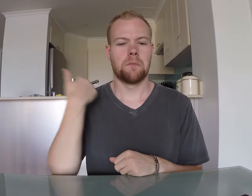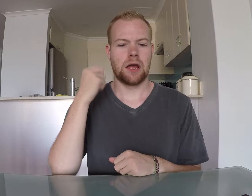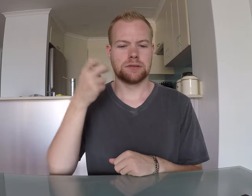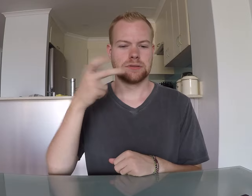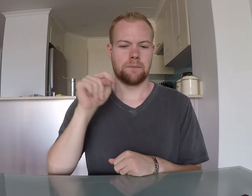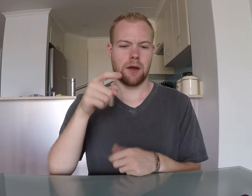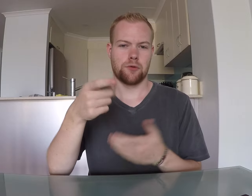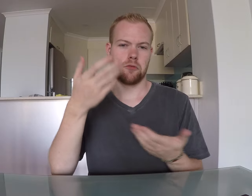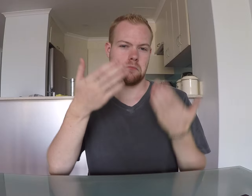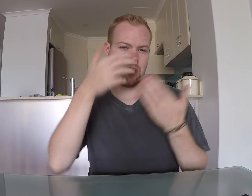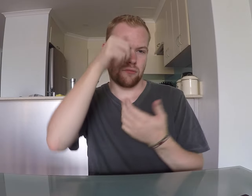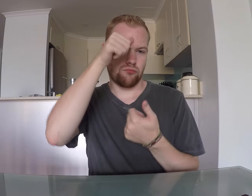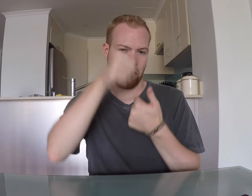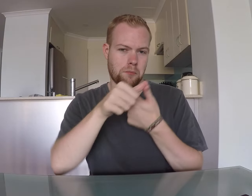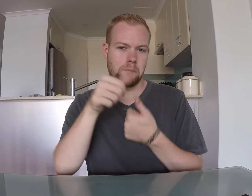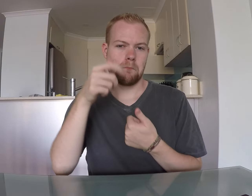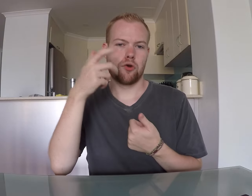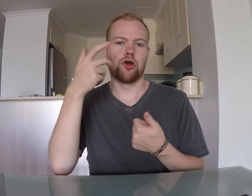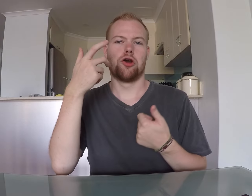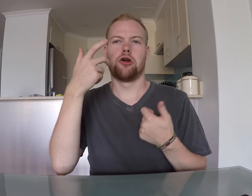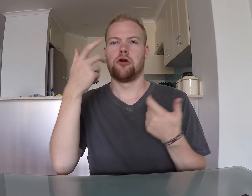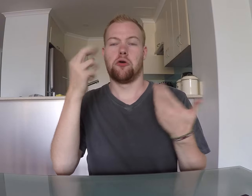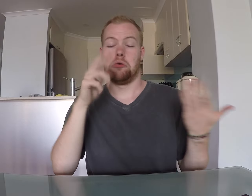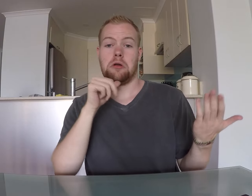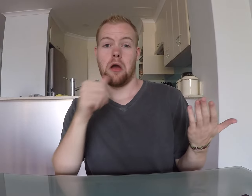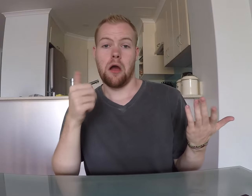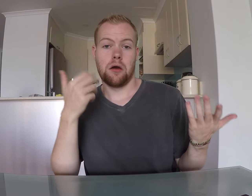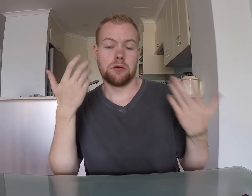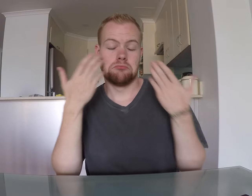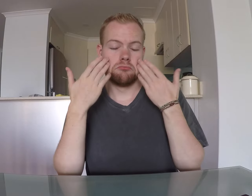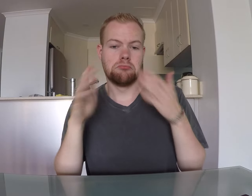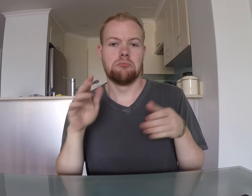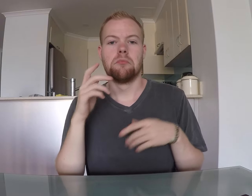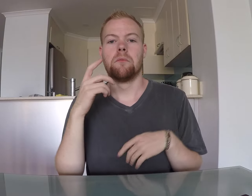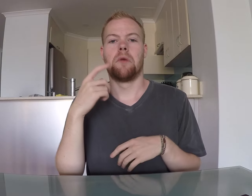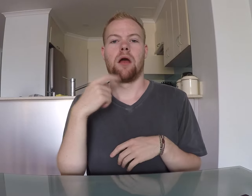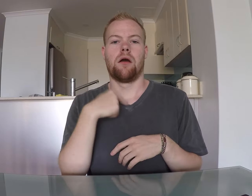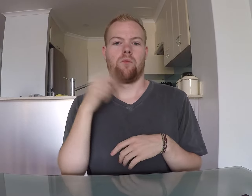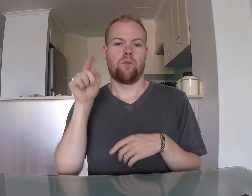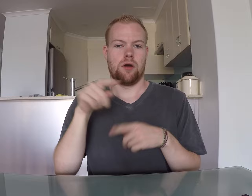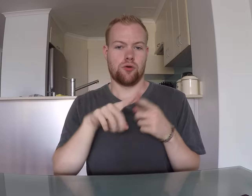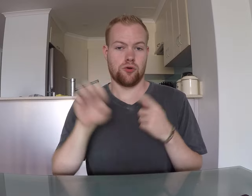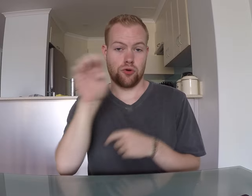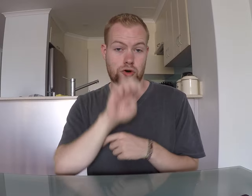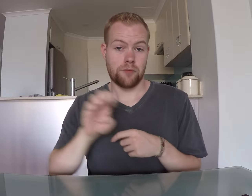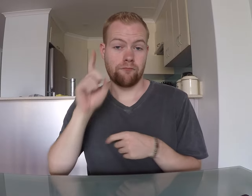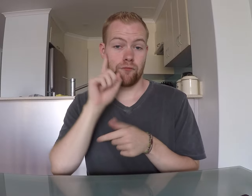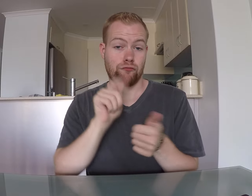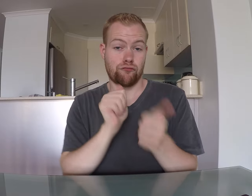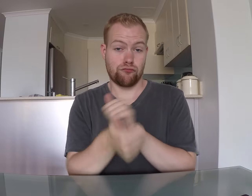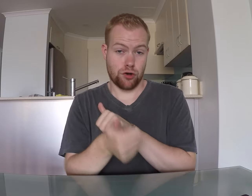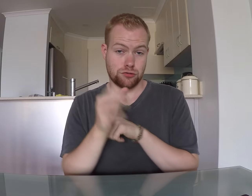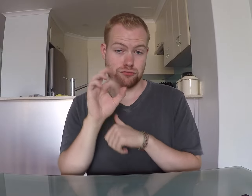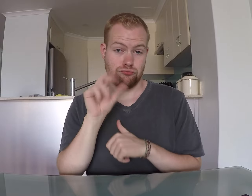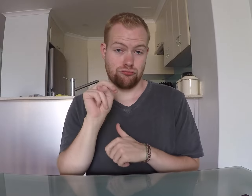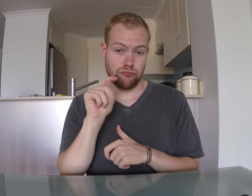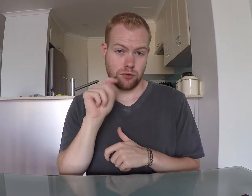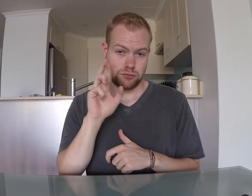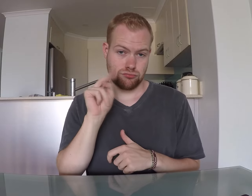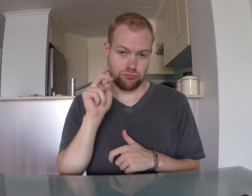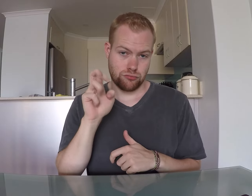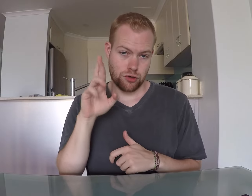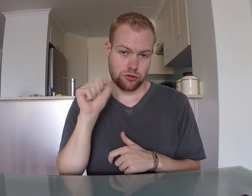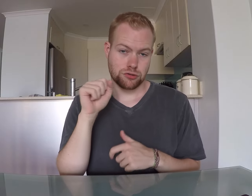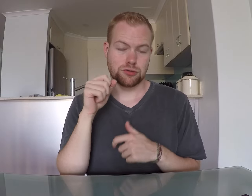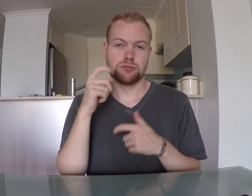Back in September, you may remember or not, I don't know. I went to Europe for Frontrunners.